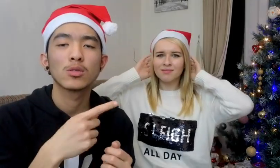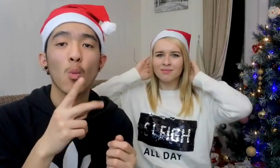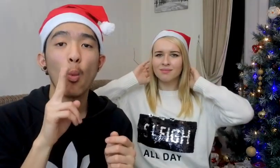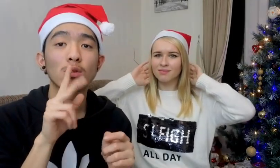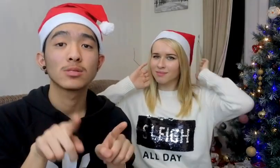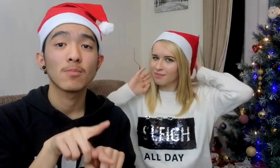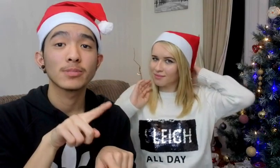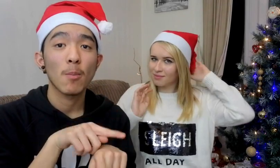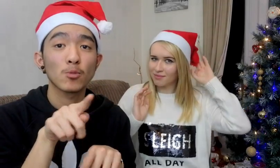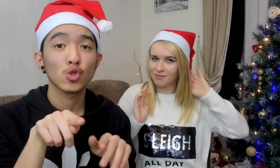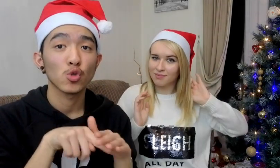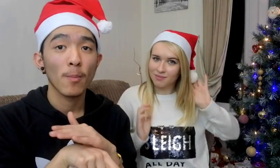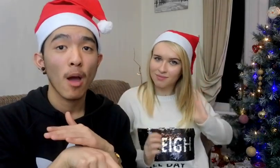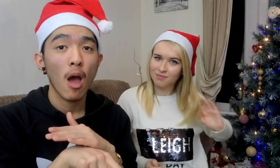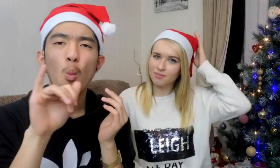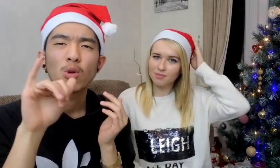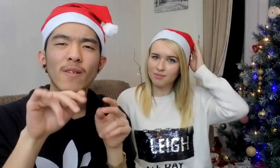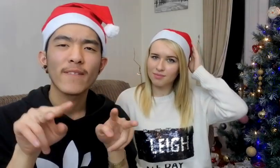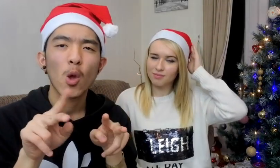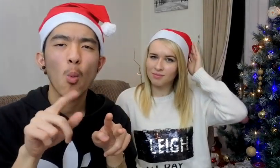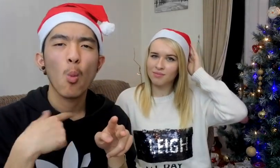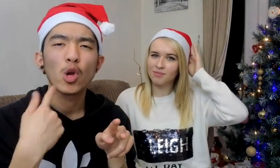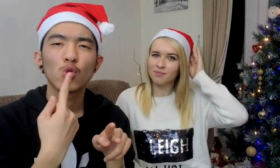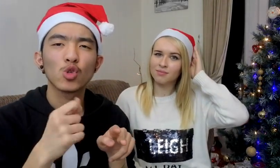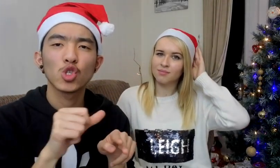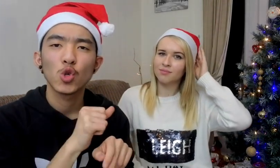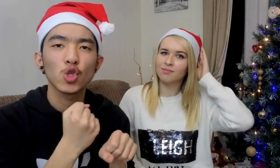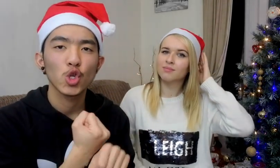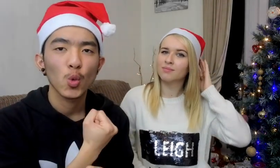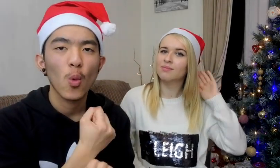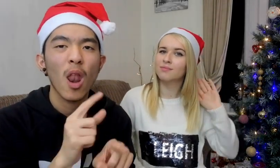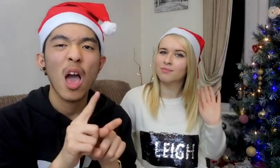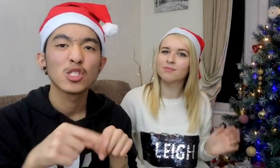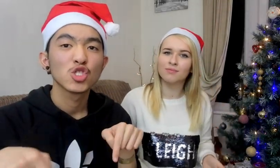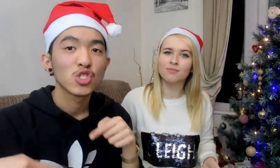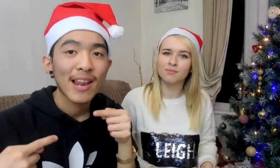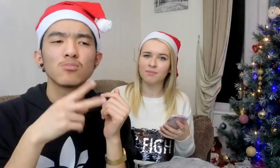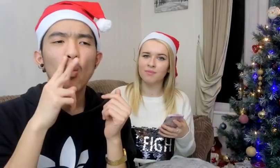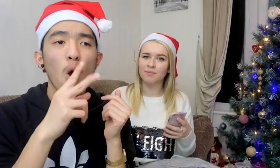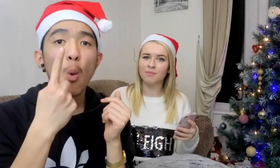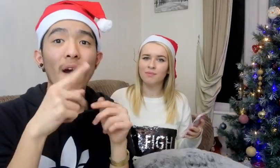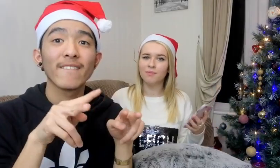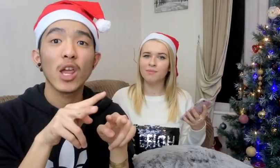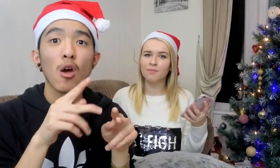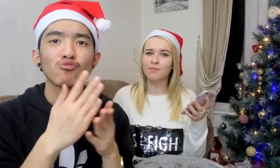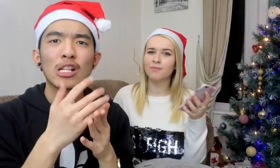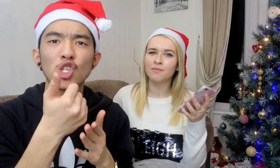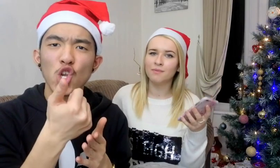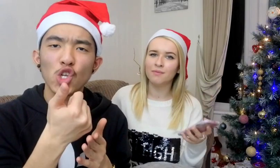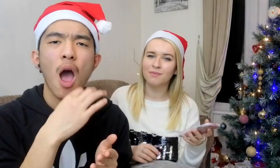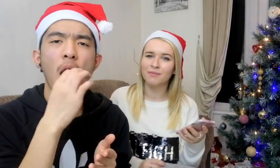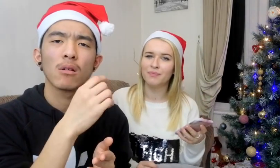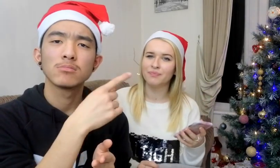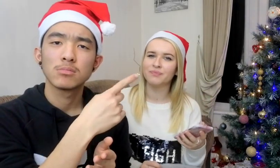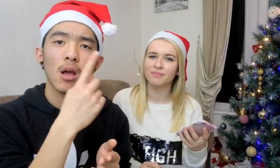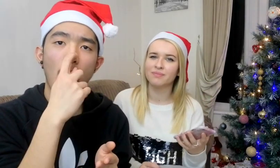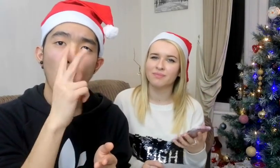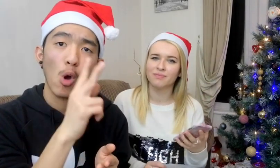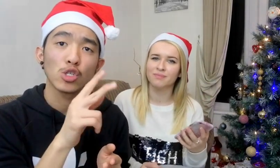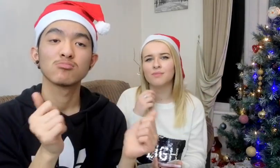We are watching videos at the same time To watch what videos we should make Like challenge videos, etc I found a really good video and told her to watch it